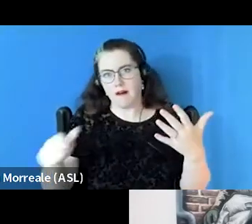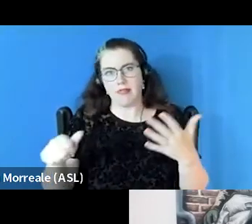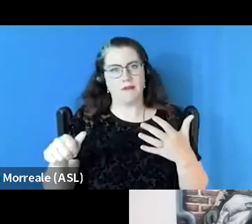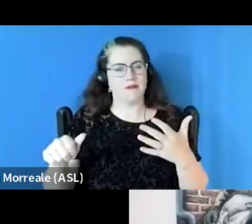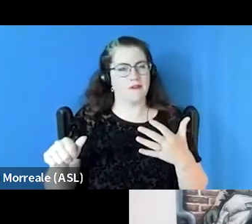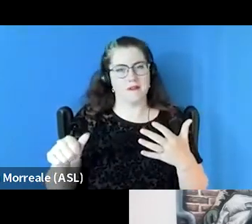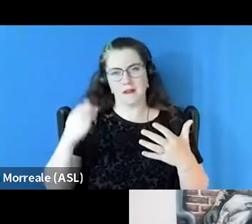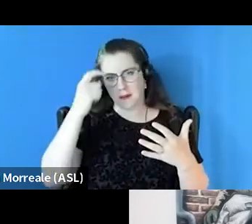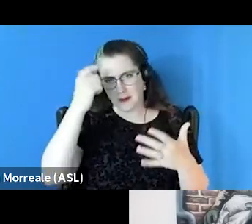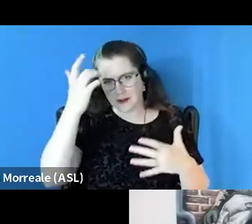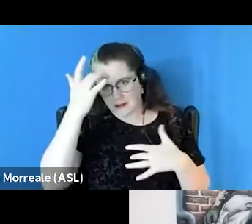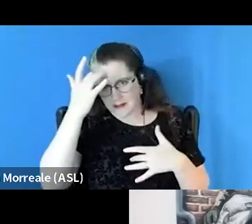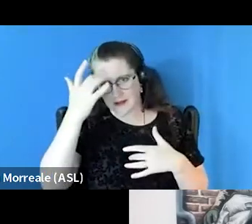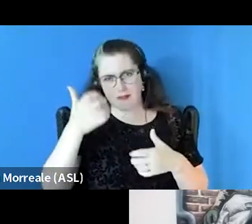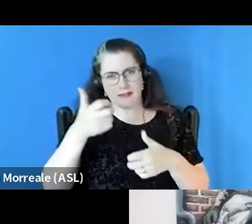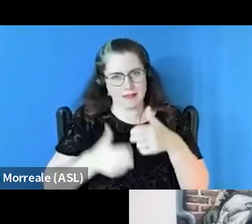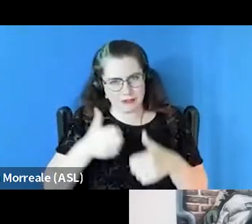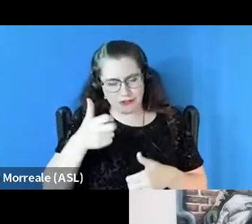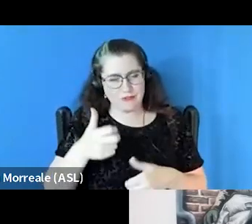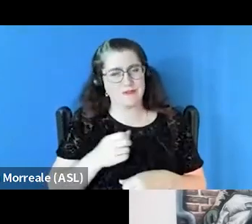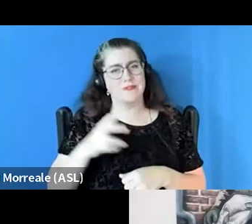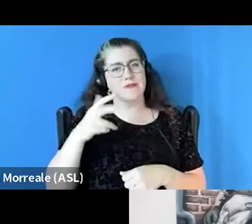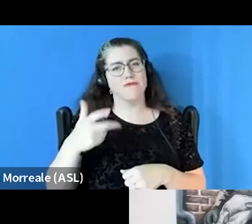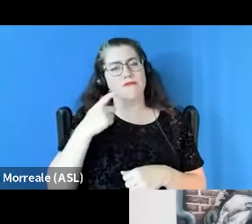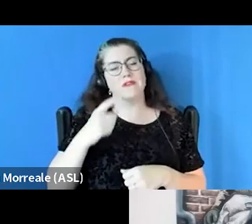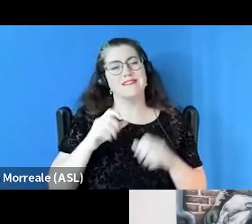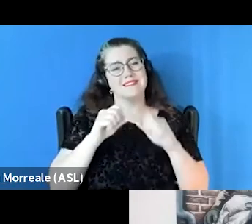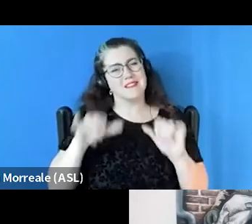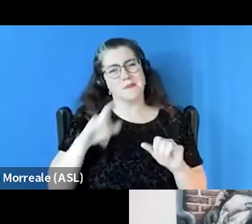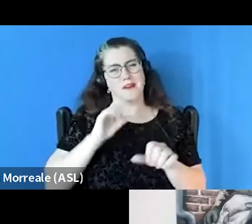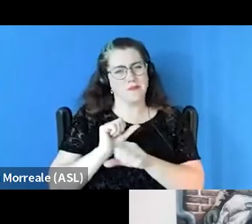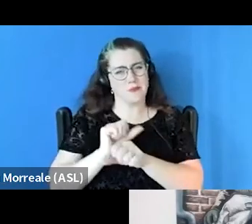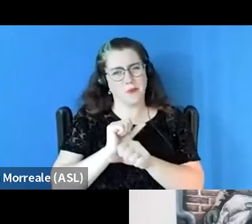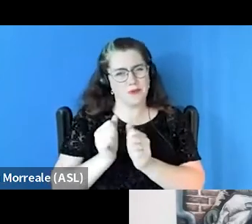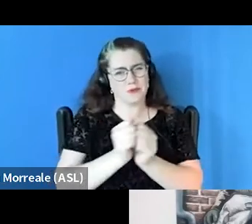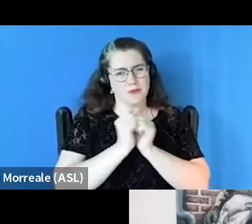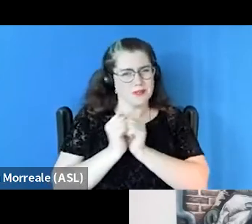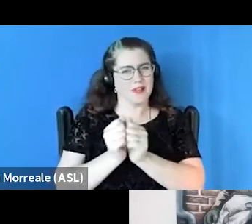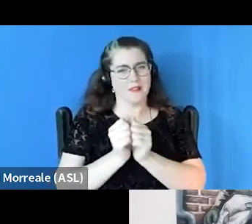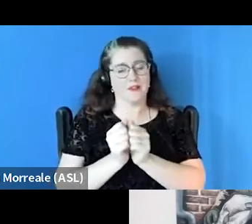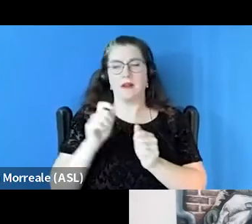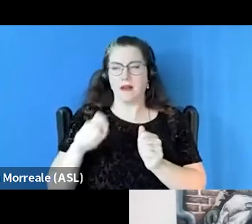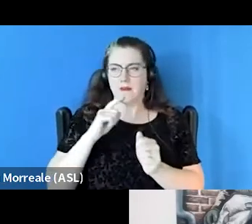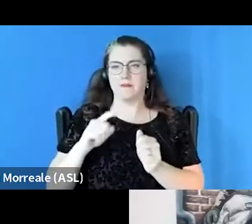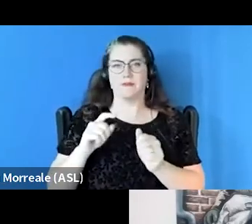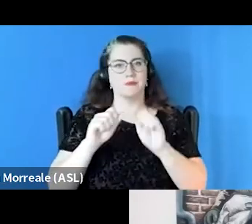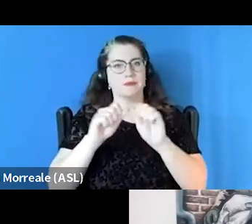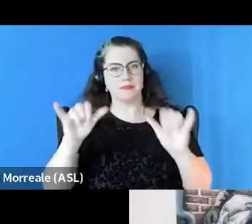And the third is that systems have to work together, there has to be system coordination. We have to coordinate better